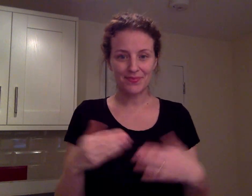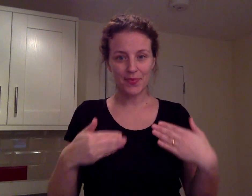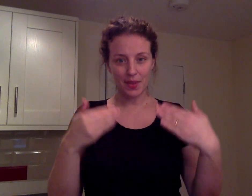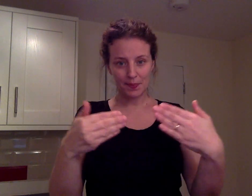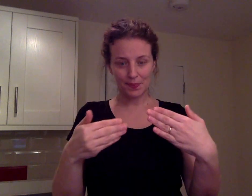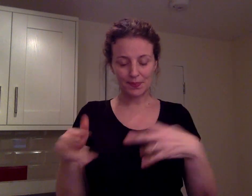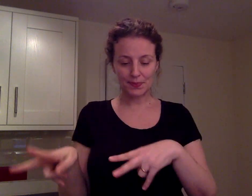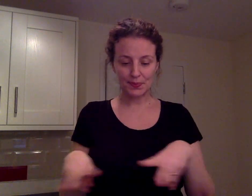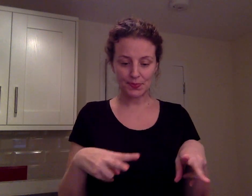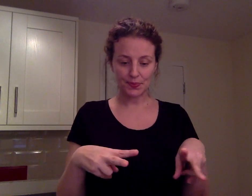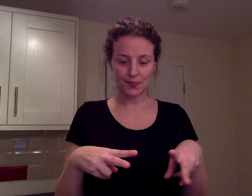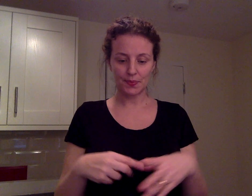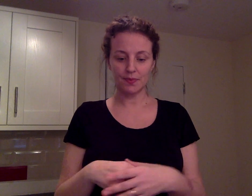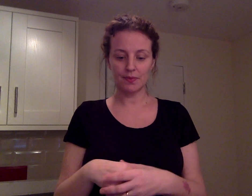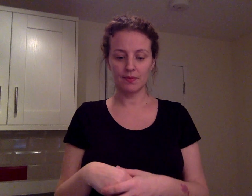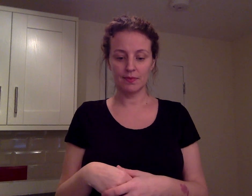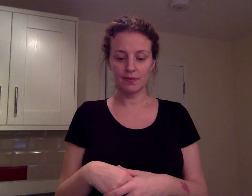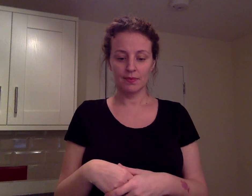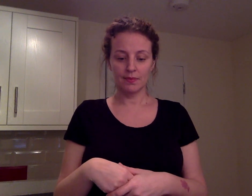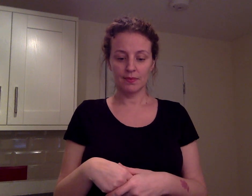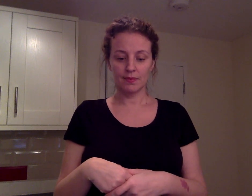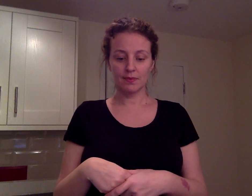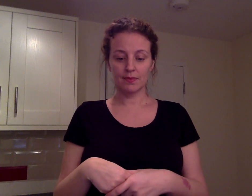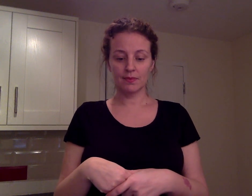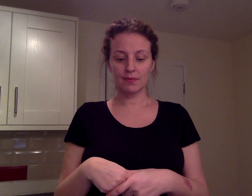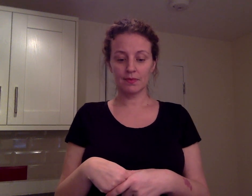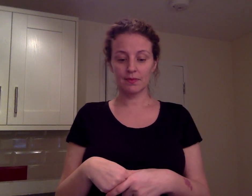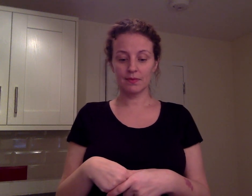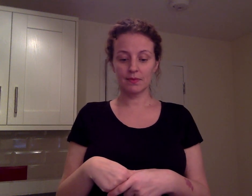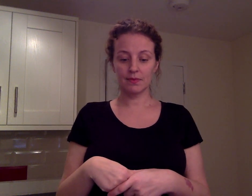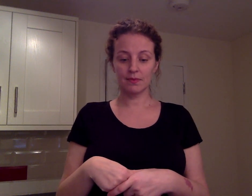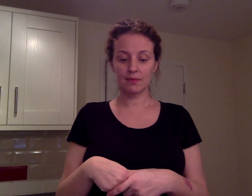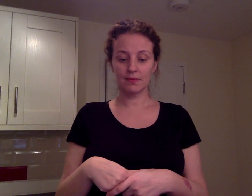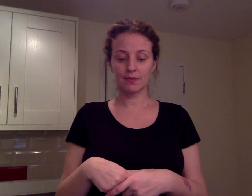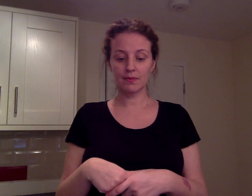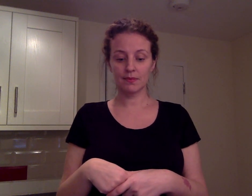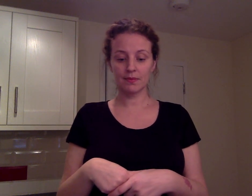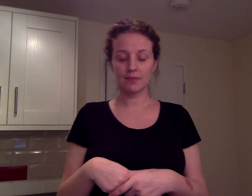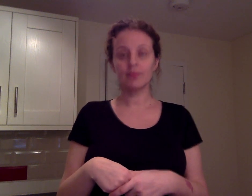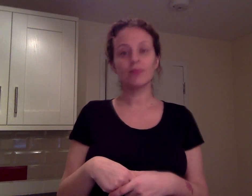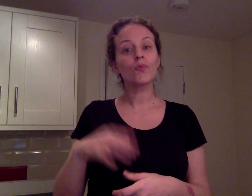Do you swim everyday?